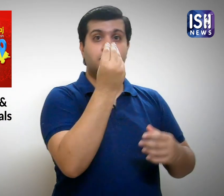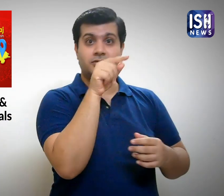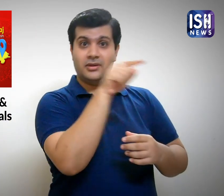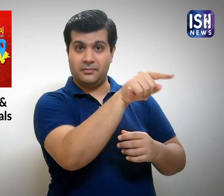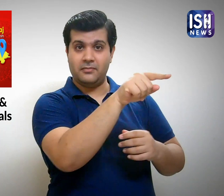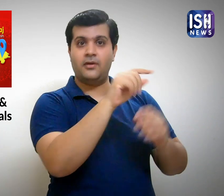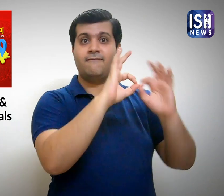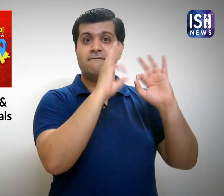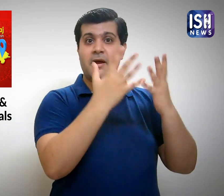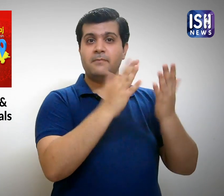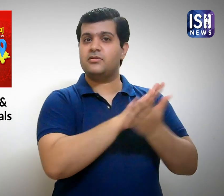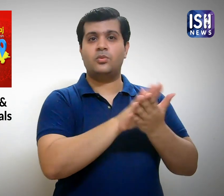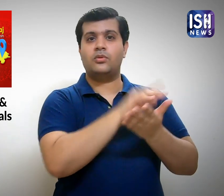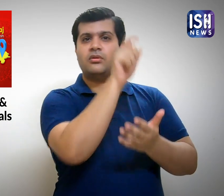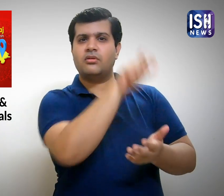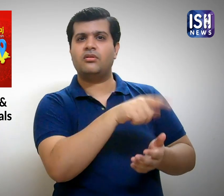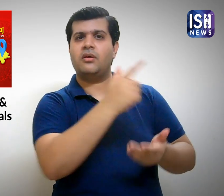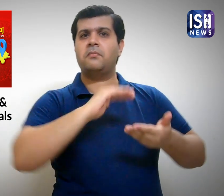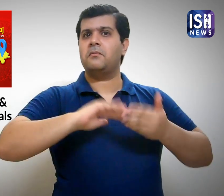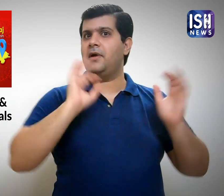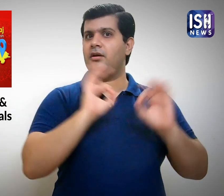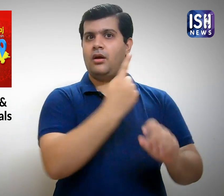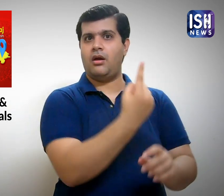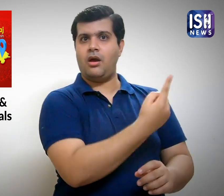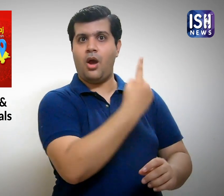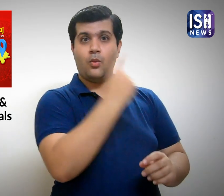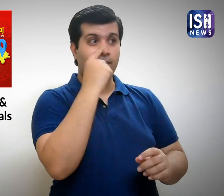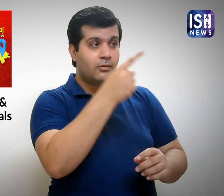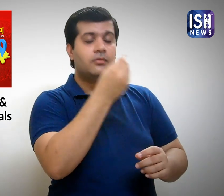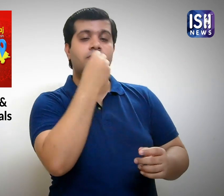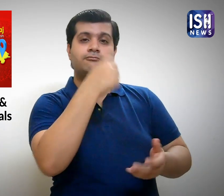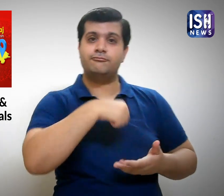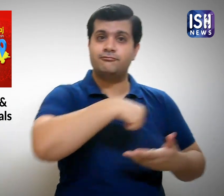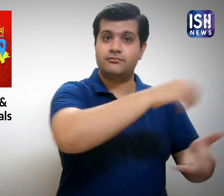There were some single women living alone. PAD distributed food to them as well.